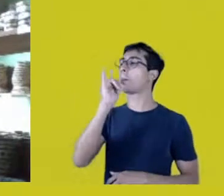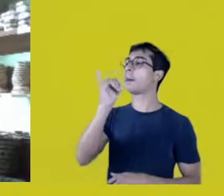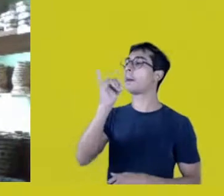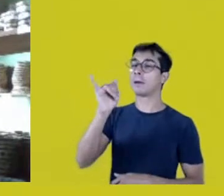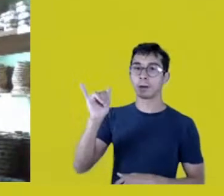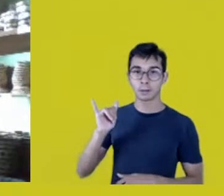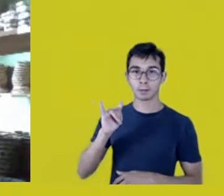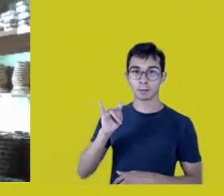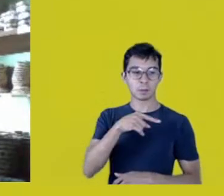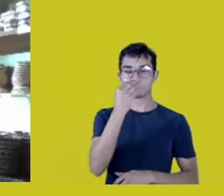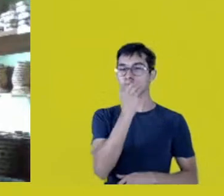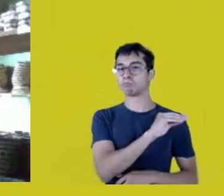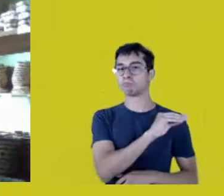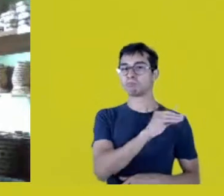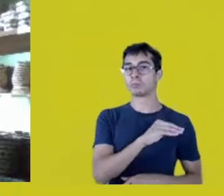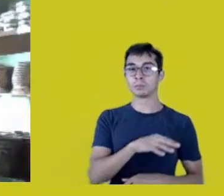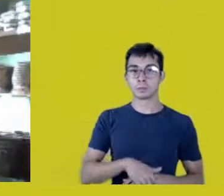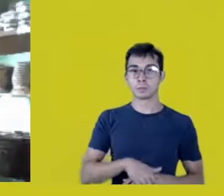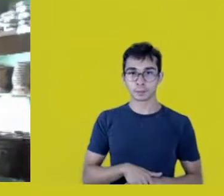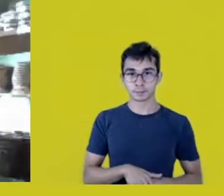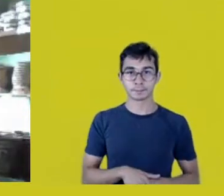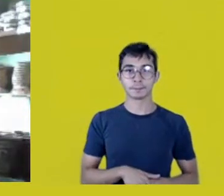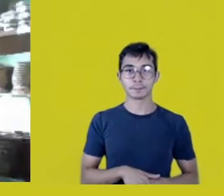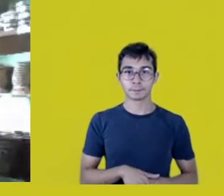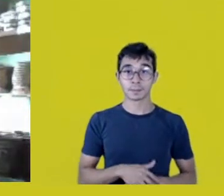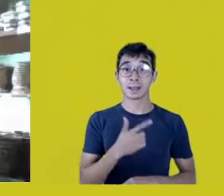I think the question of language is also fundamental